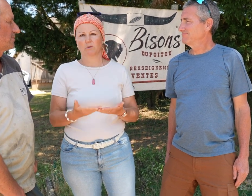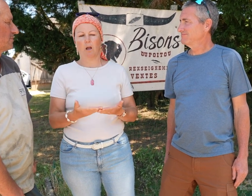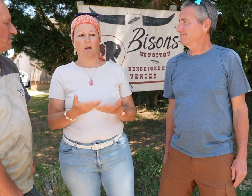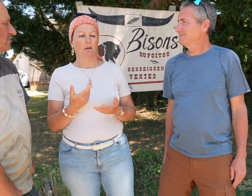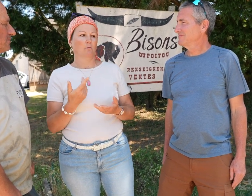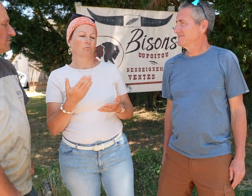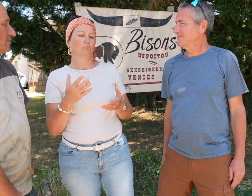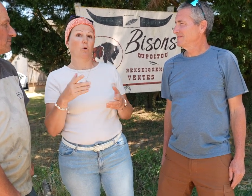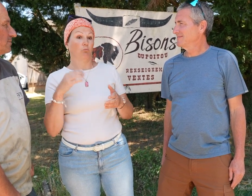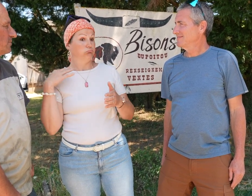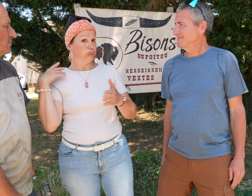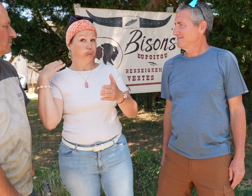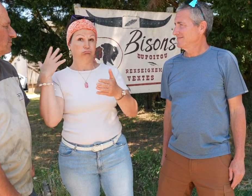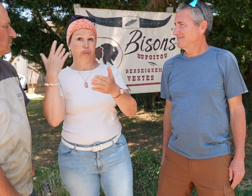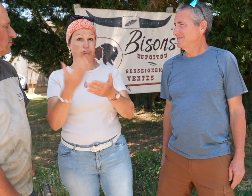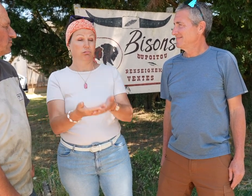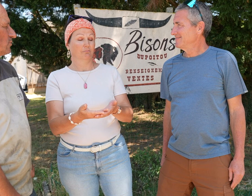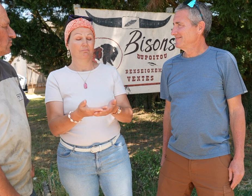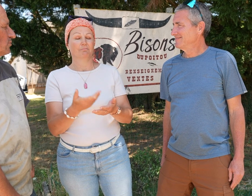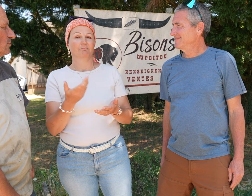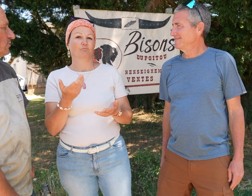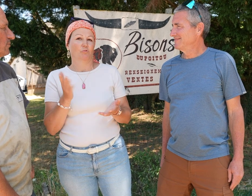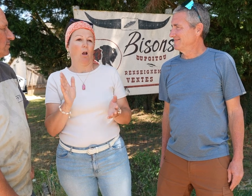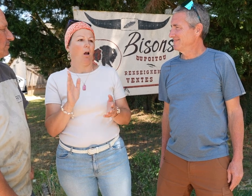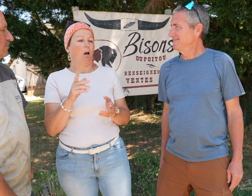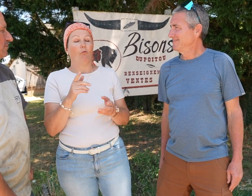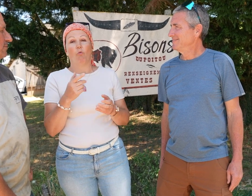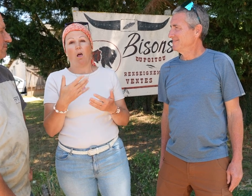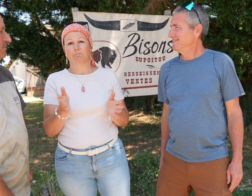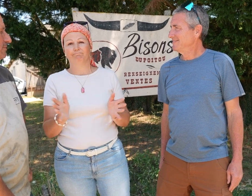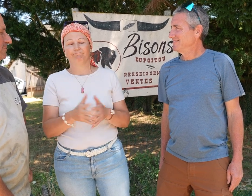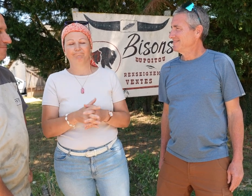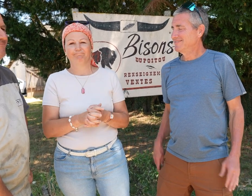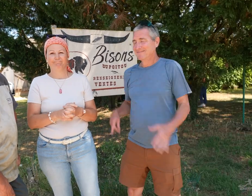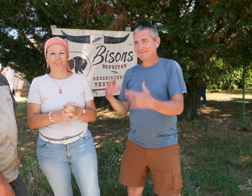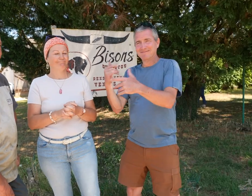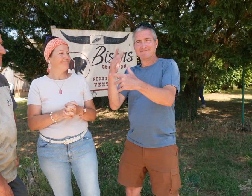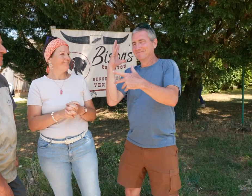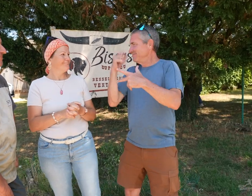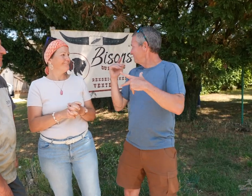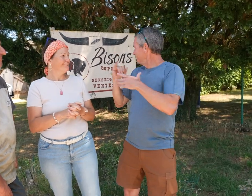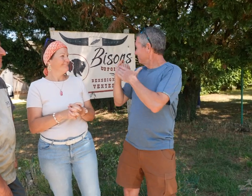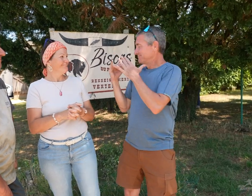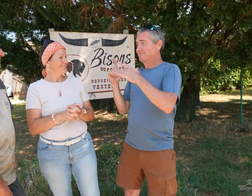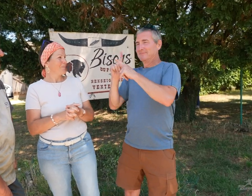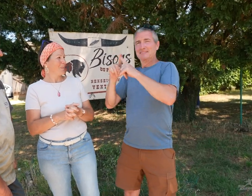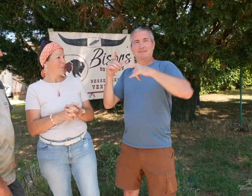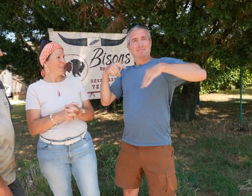And it’s been great since. Beautiful art.